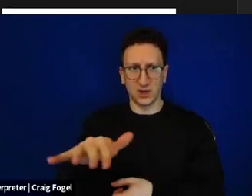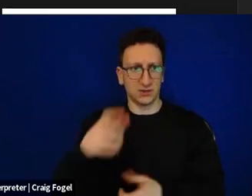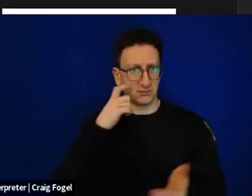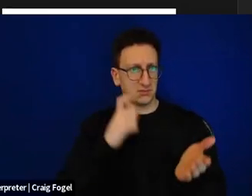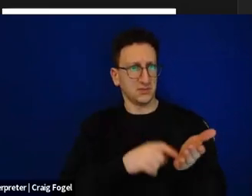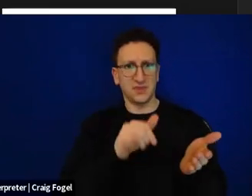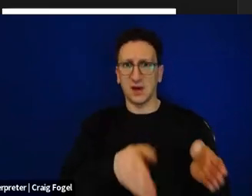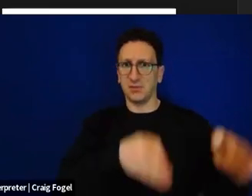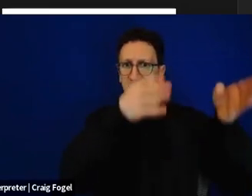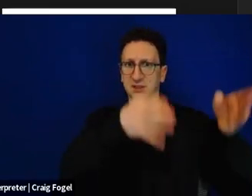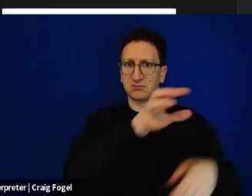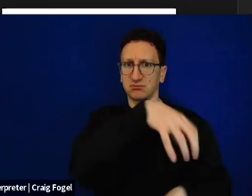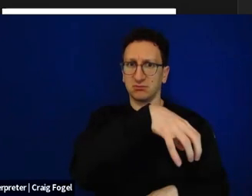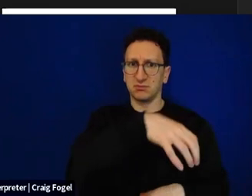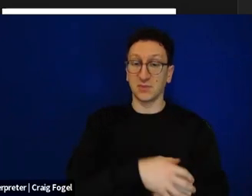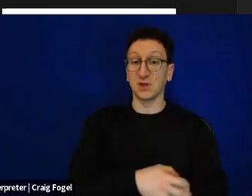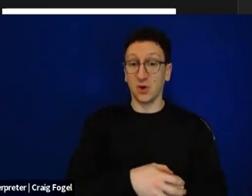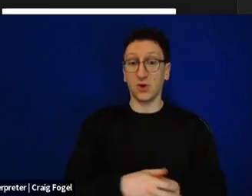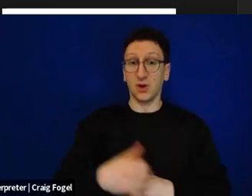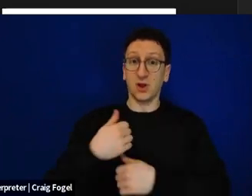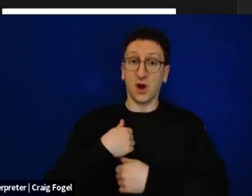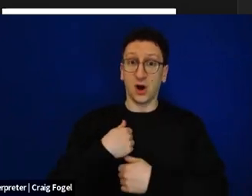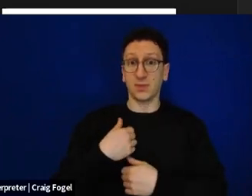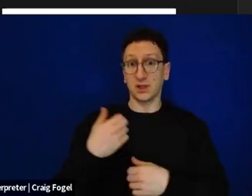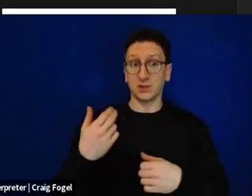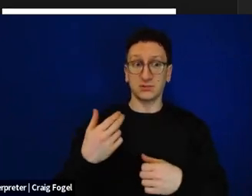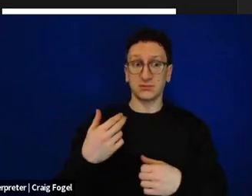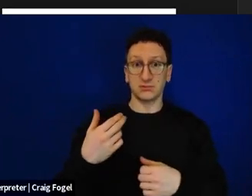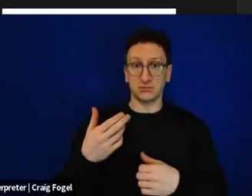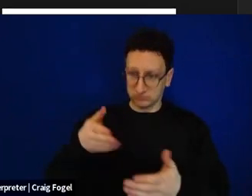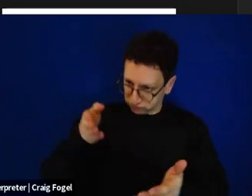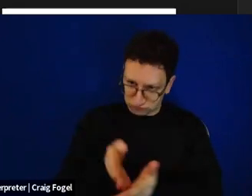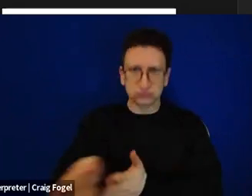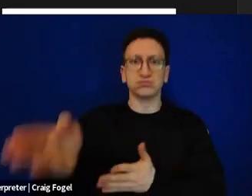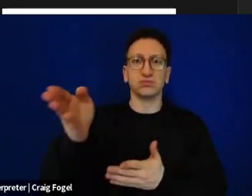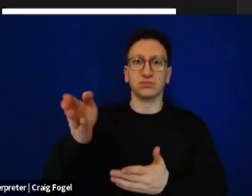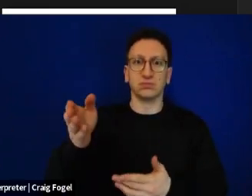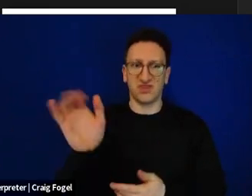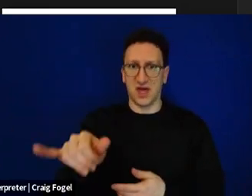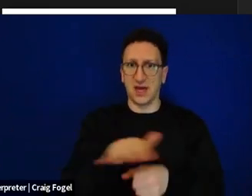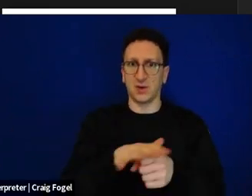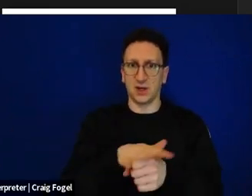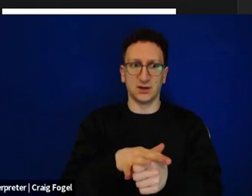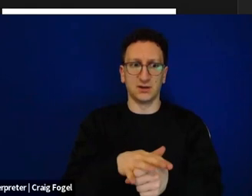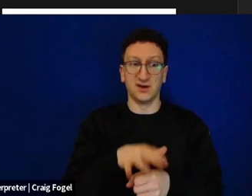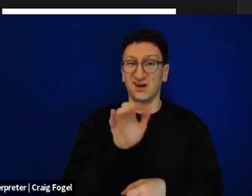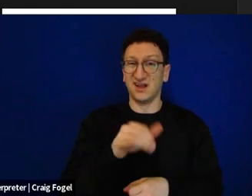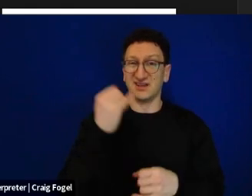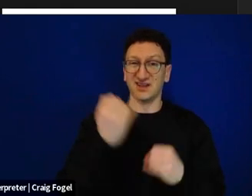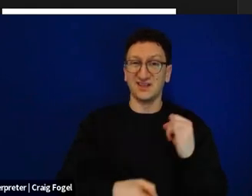that the army paved in to Gaza. Michel didn't know this at the time. But this is the last building on the Israeli side that many Israeli soldiers